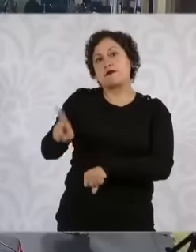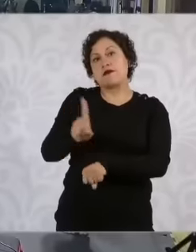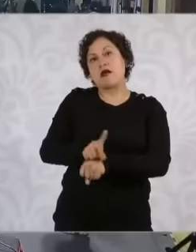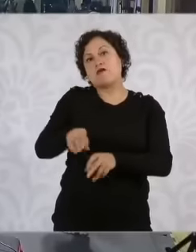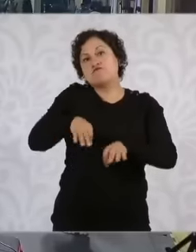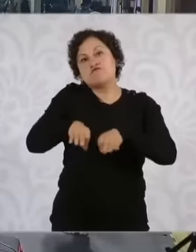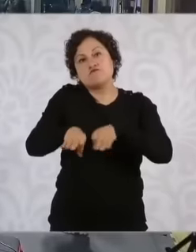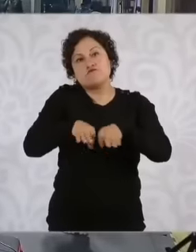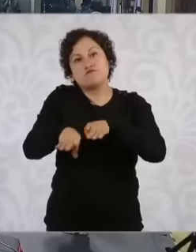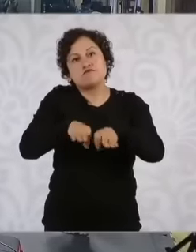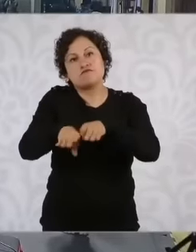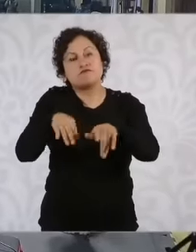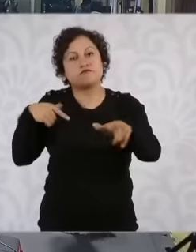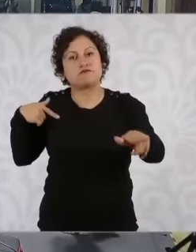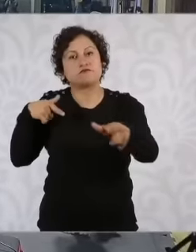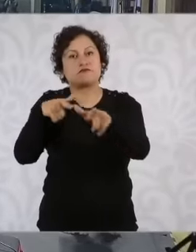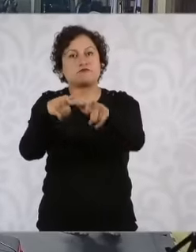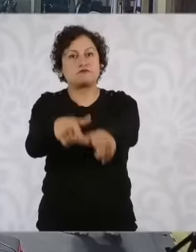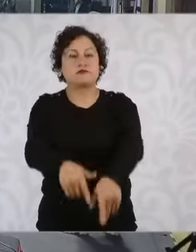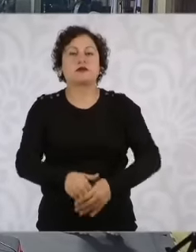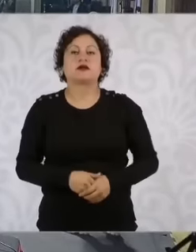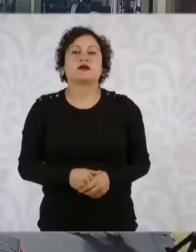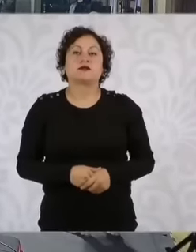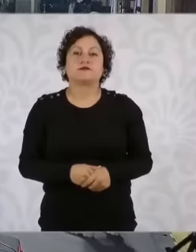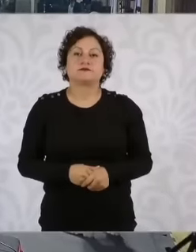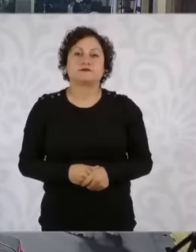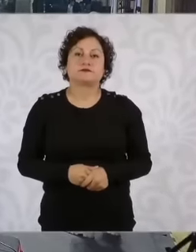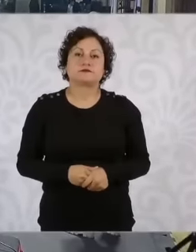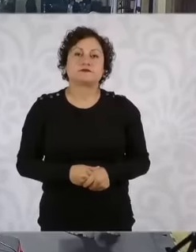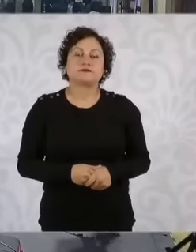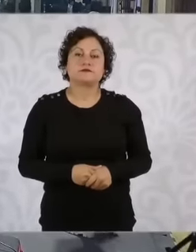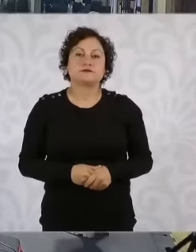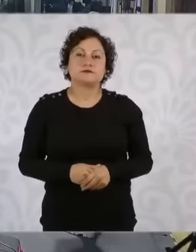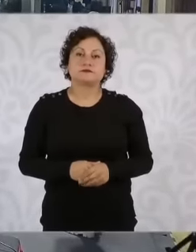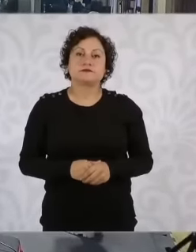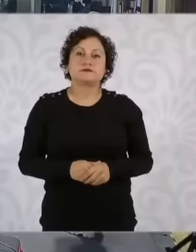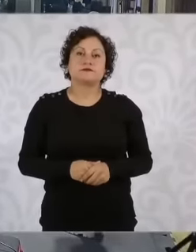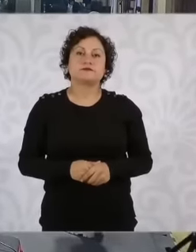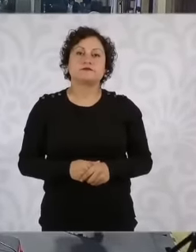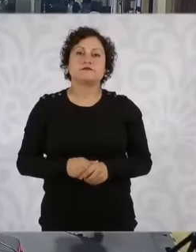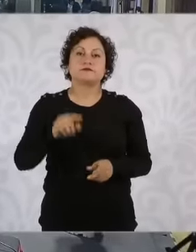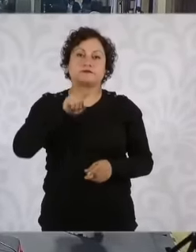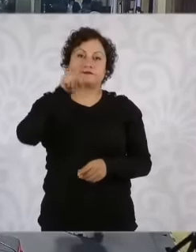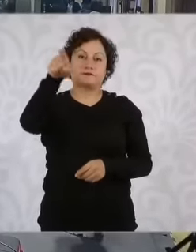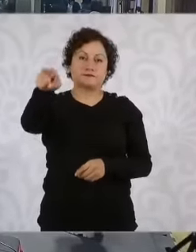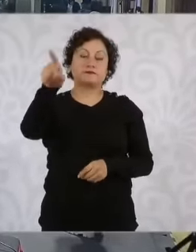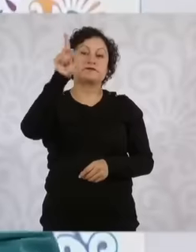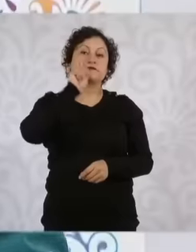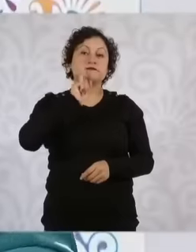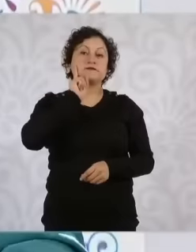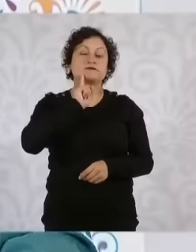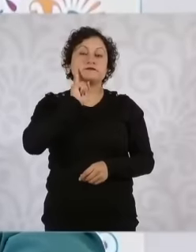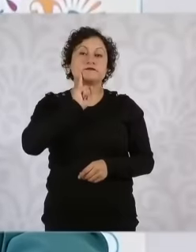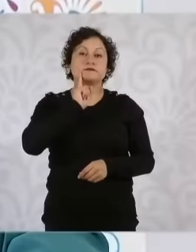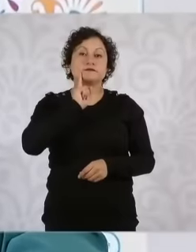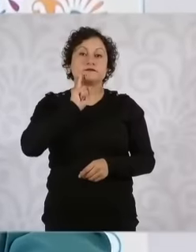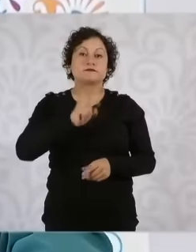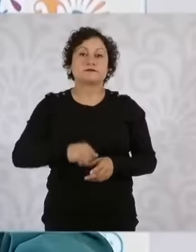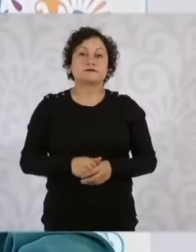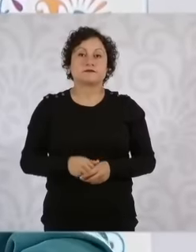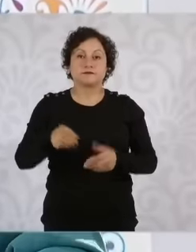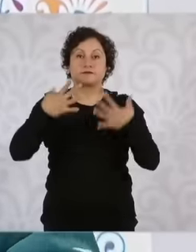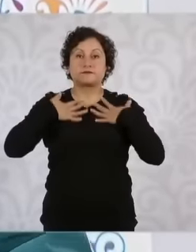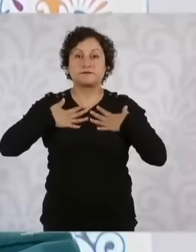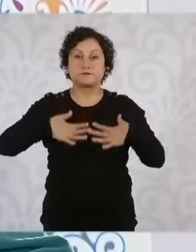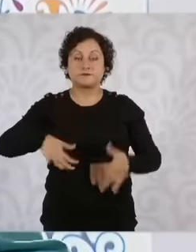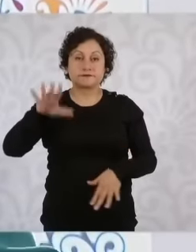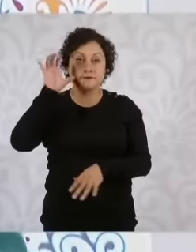, let's see, let's go to this side eh Let's see back there the companion in orange who is in red from